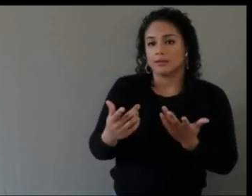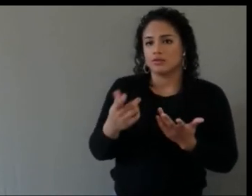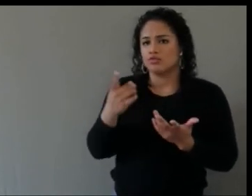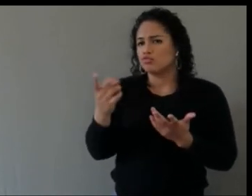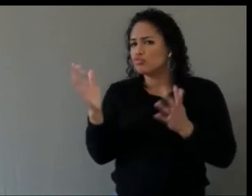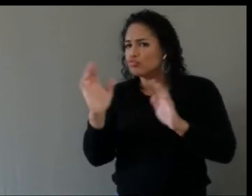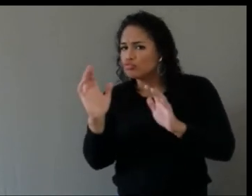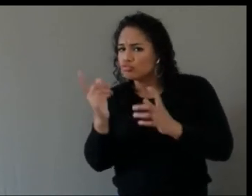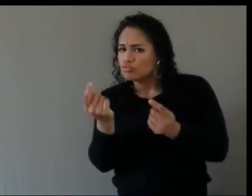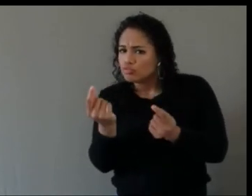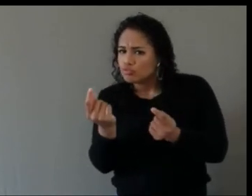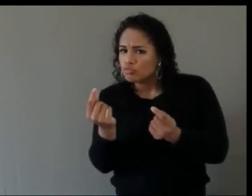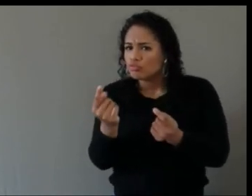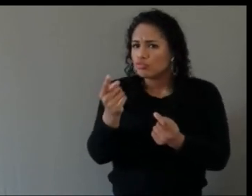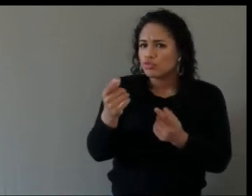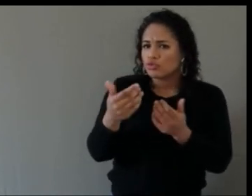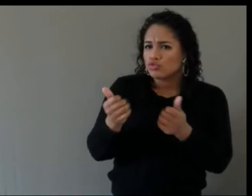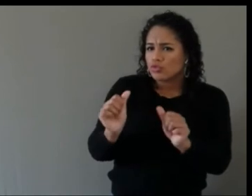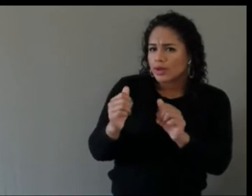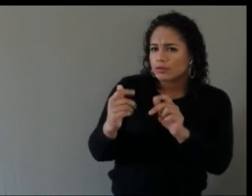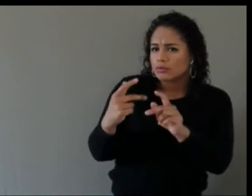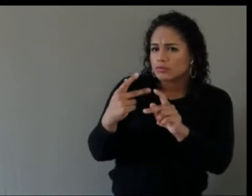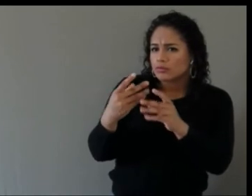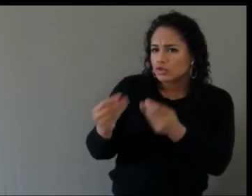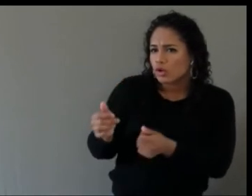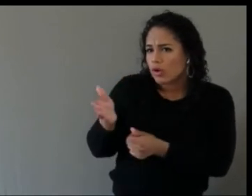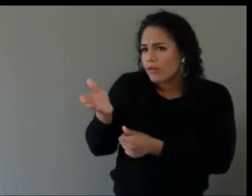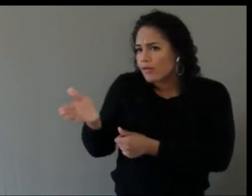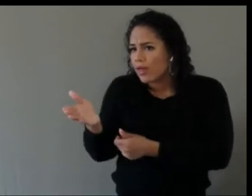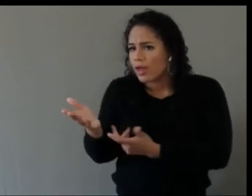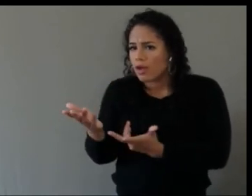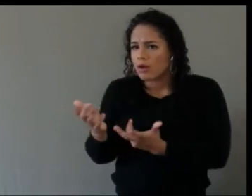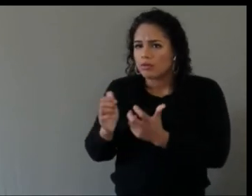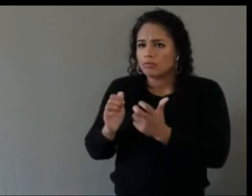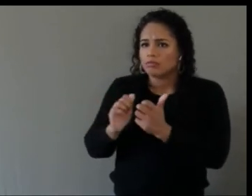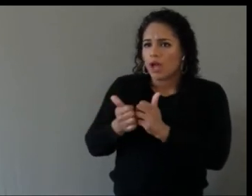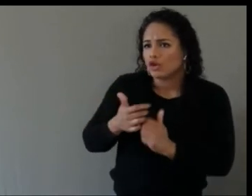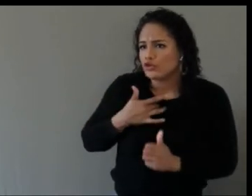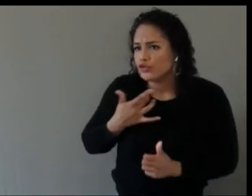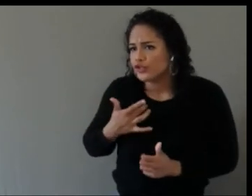what are you trying to solve or how does that make you feel, so the kind of attitudinal questions.